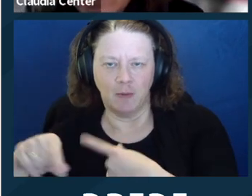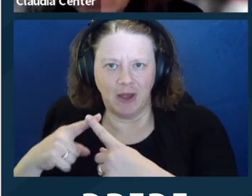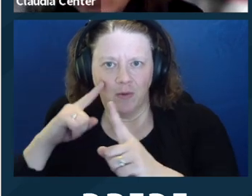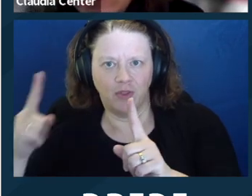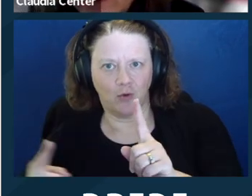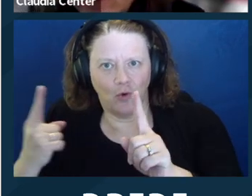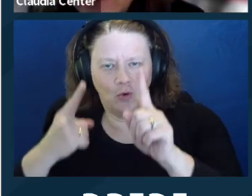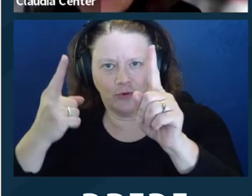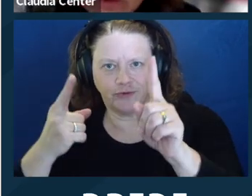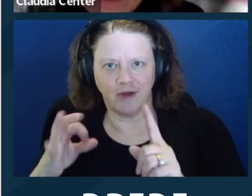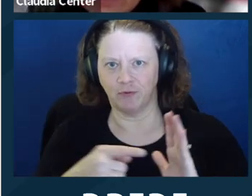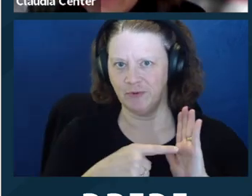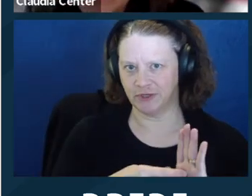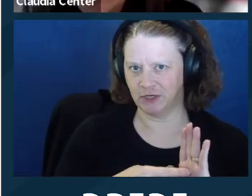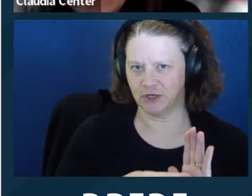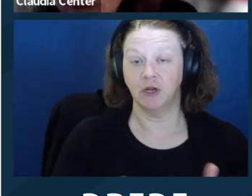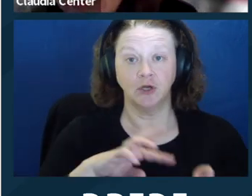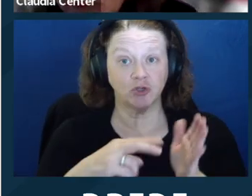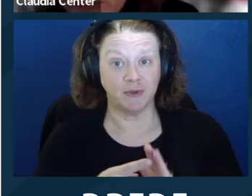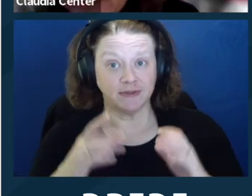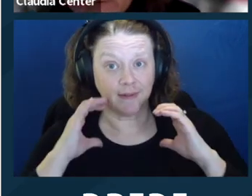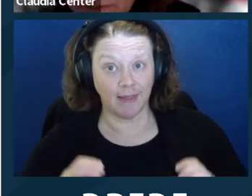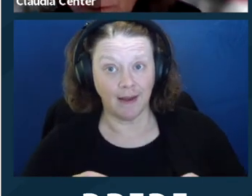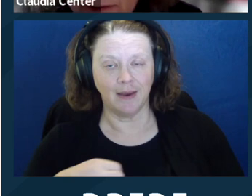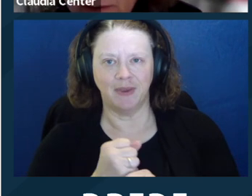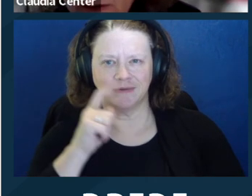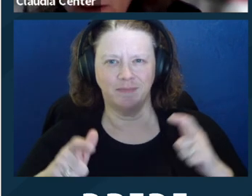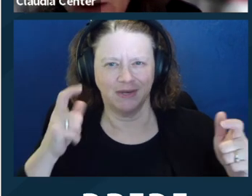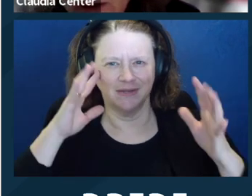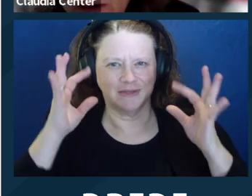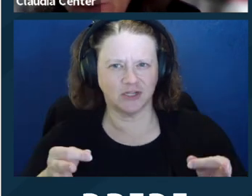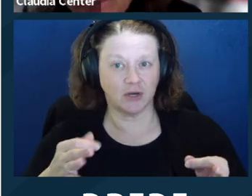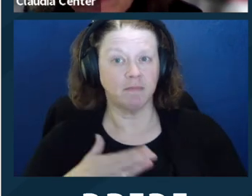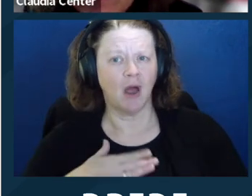authority over how to get there, and strategies and so on.